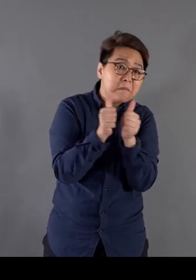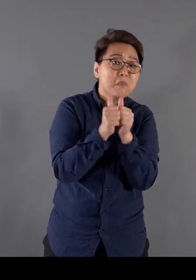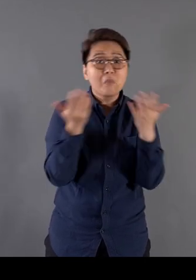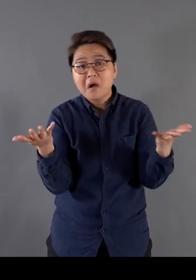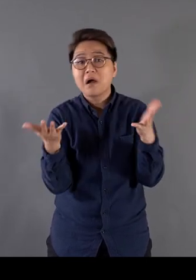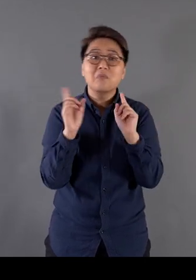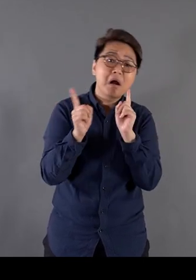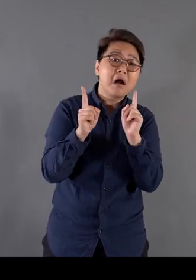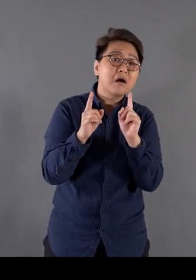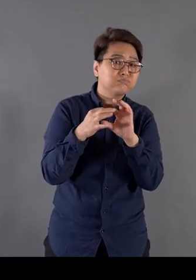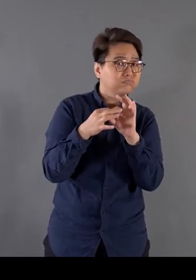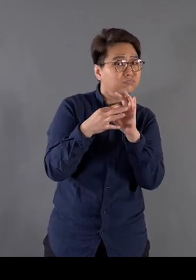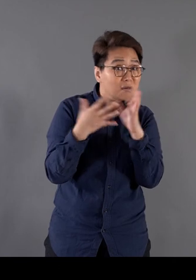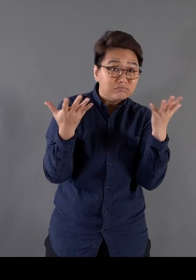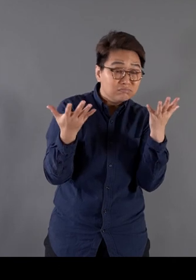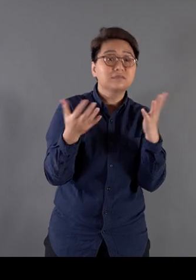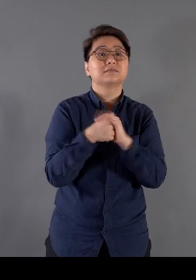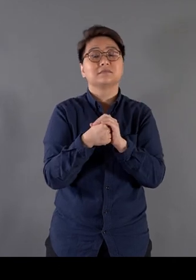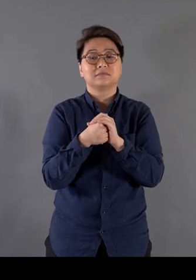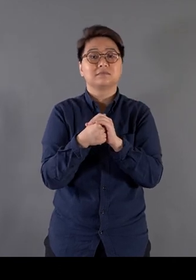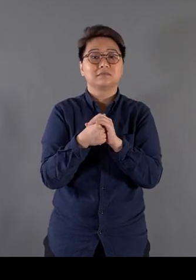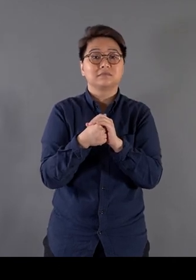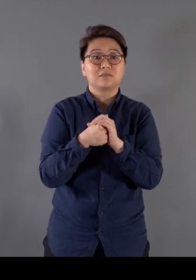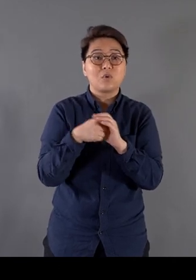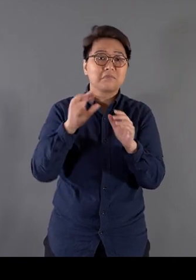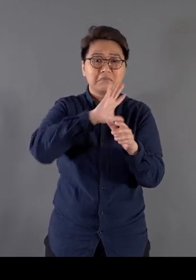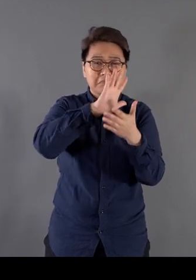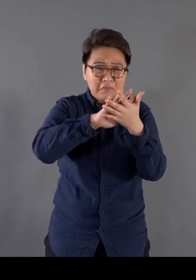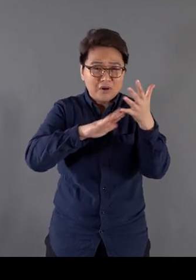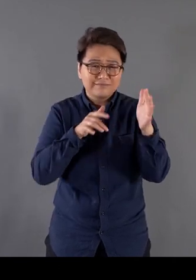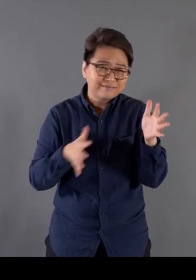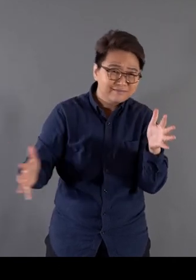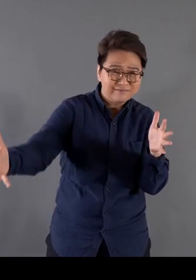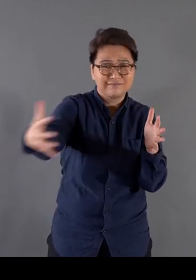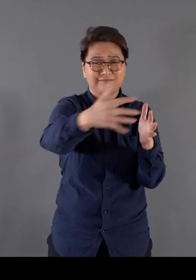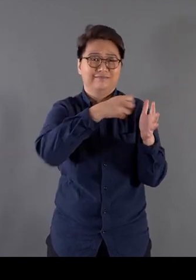or unrelated I wanted to string them together